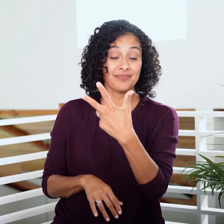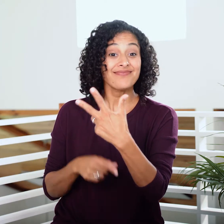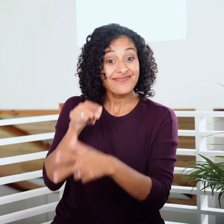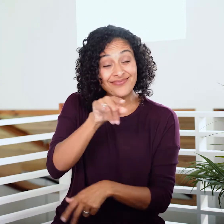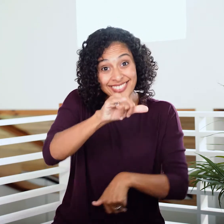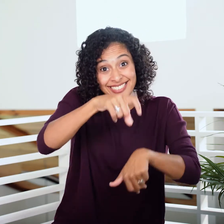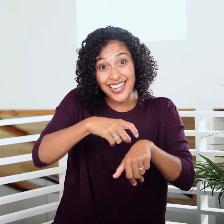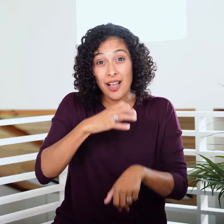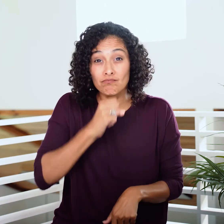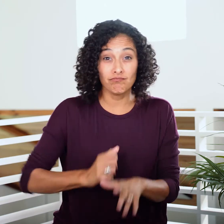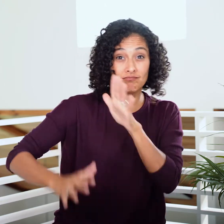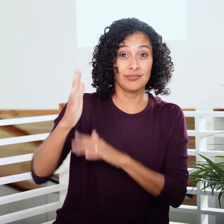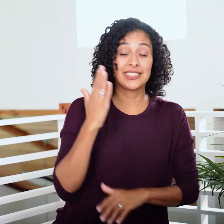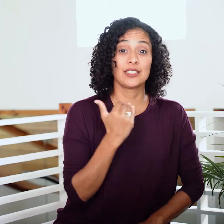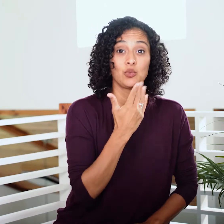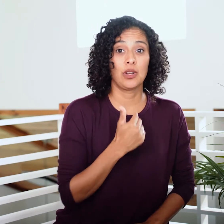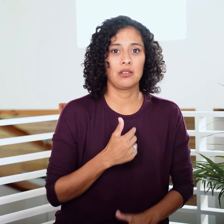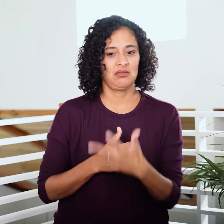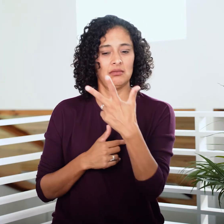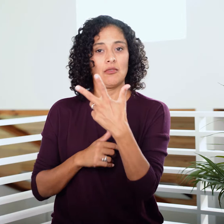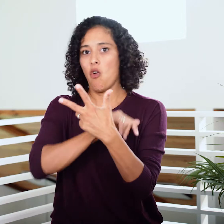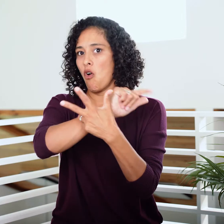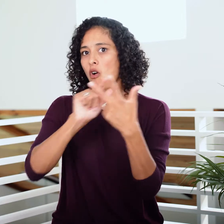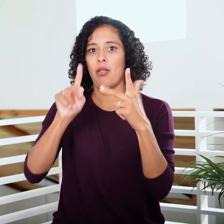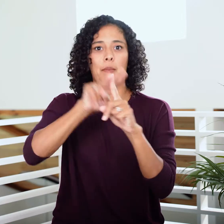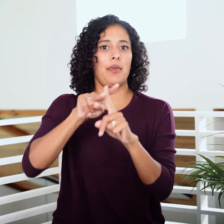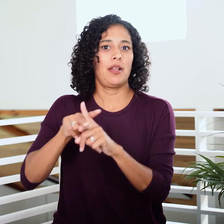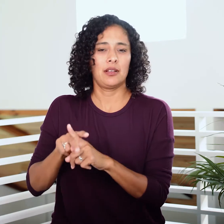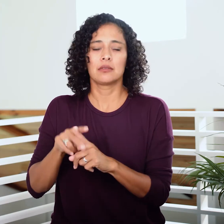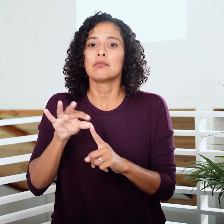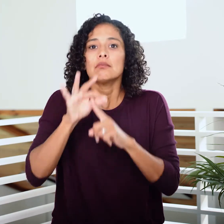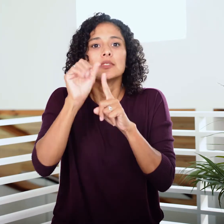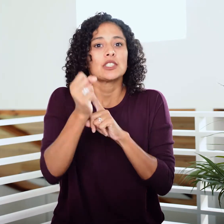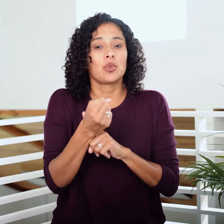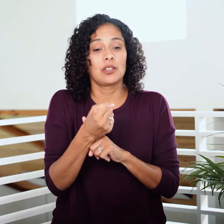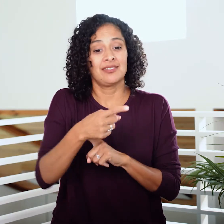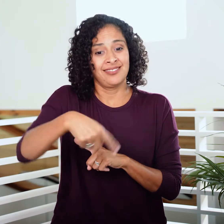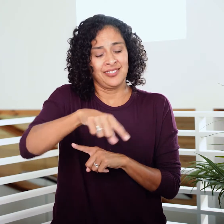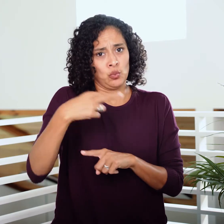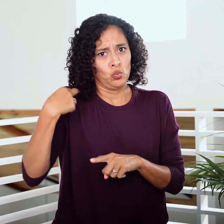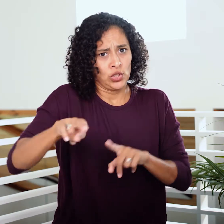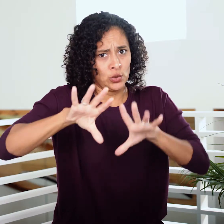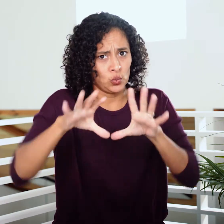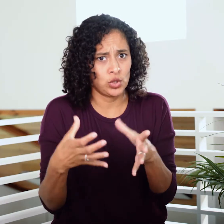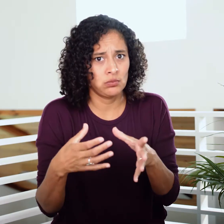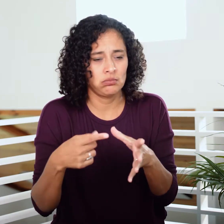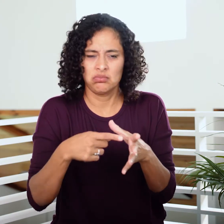For ancient Israel, all three types of laws applied. They were in a unique situation—they were a religious group